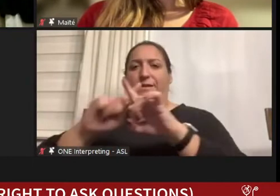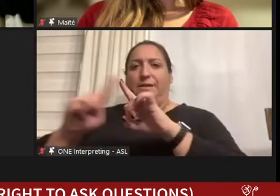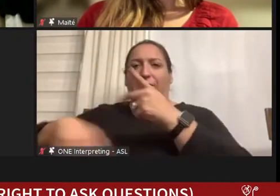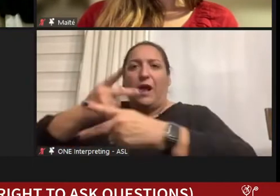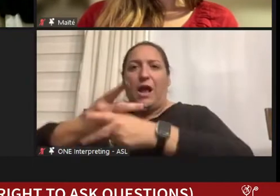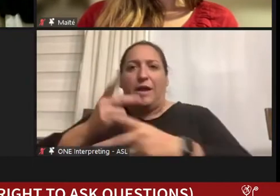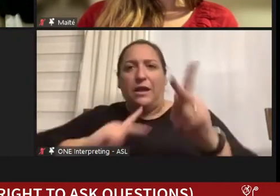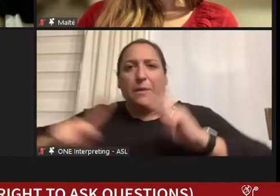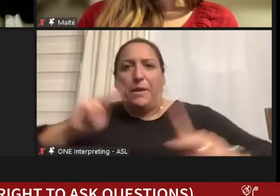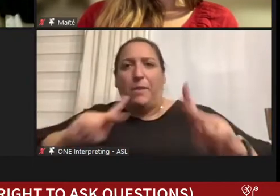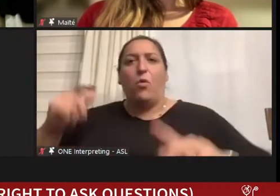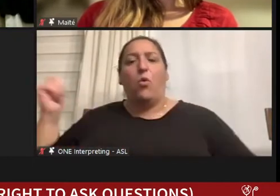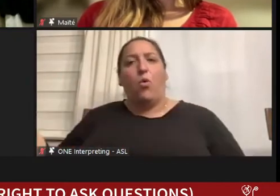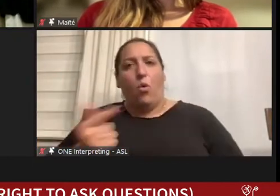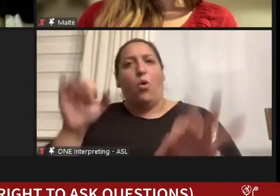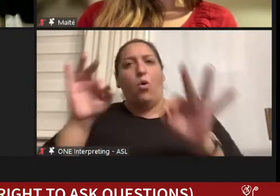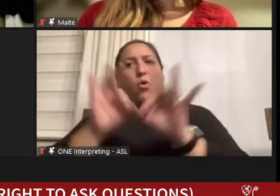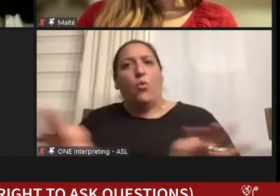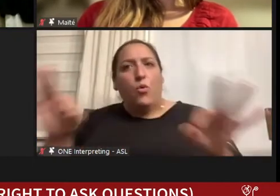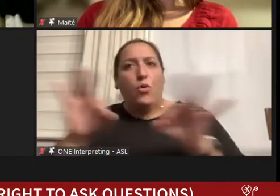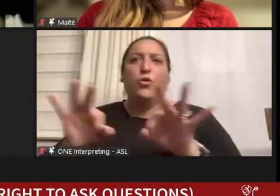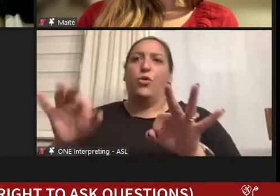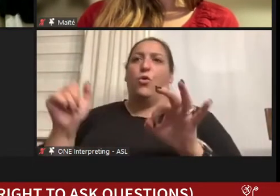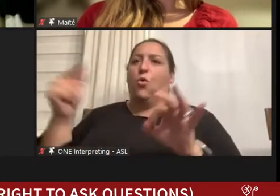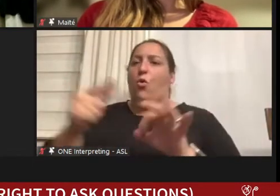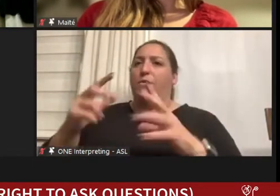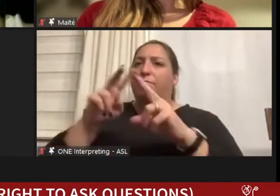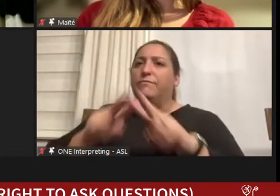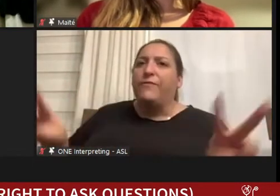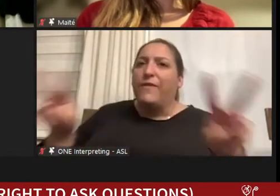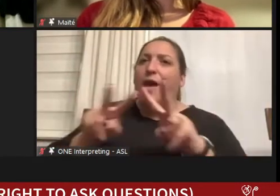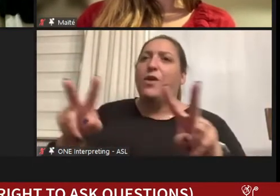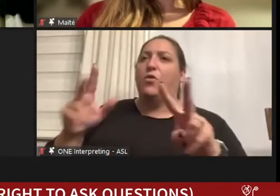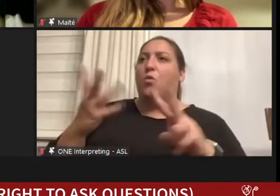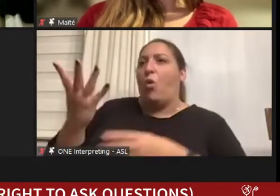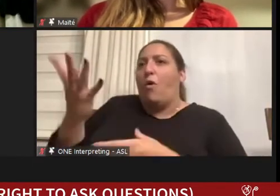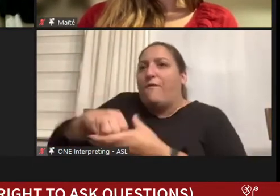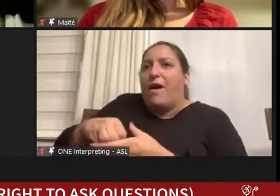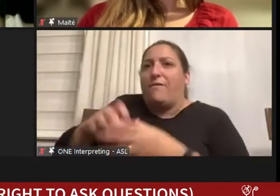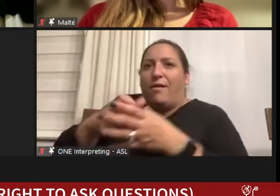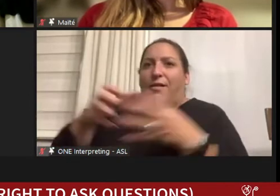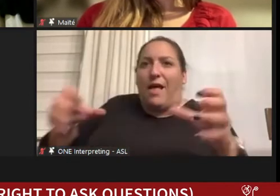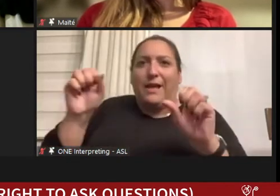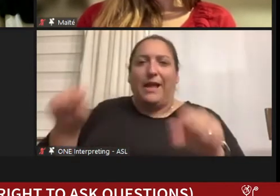all worthy and we all have value and we all add so much. And we don't all happen to be doctors.